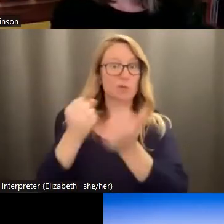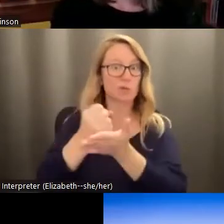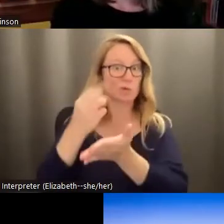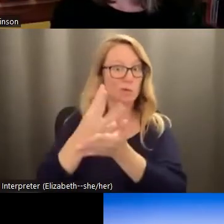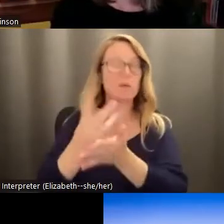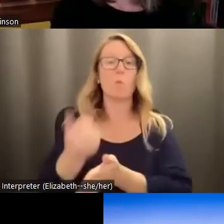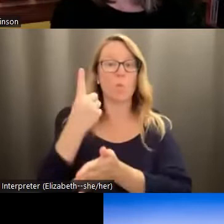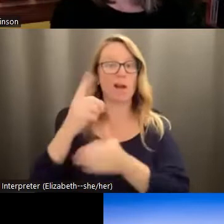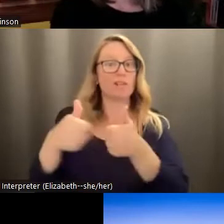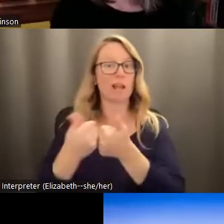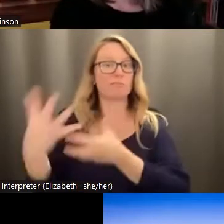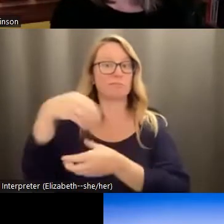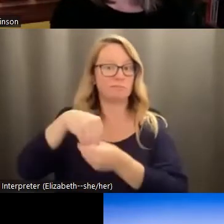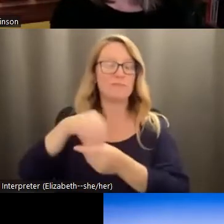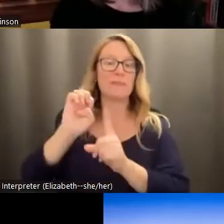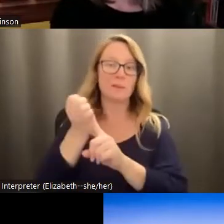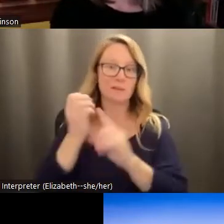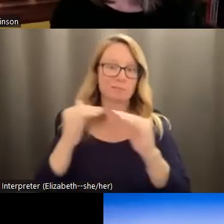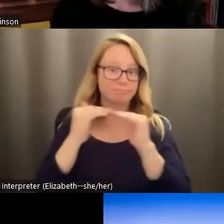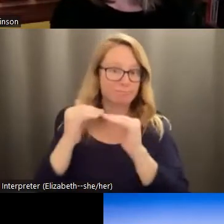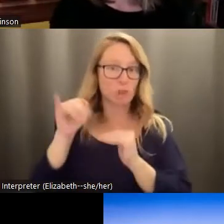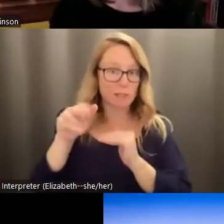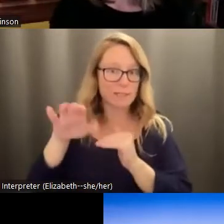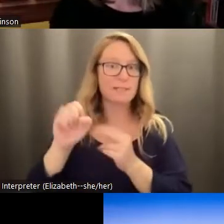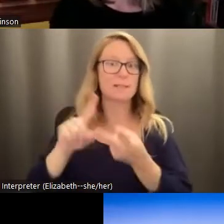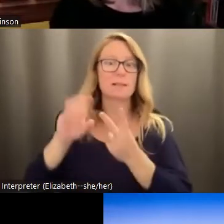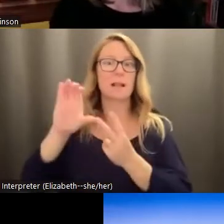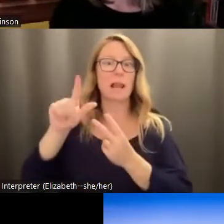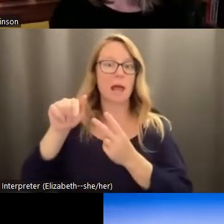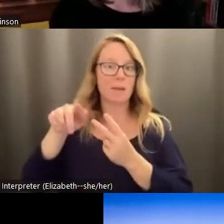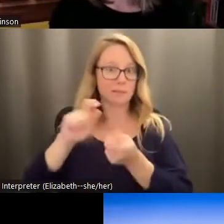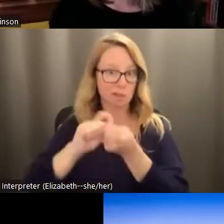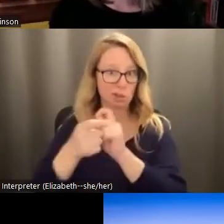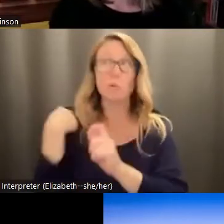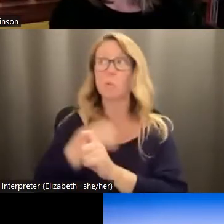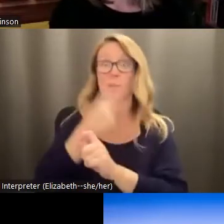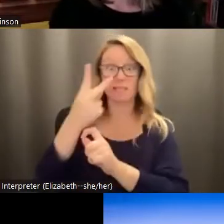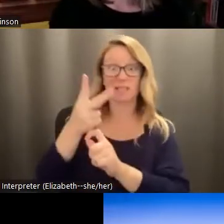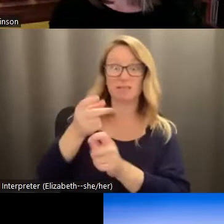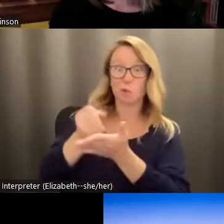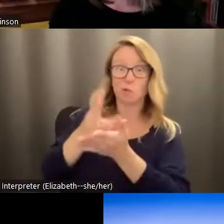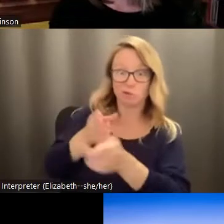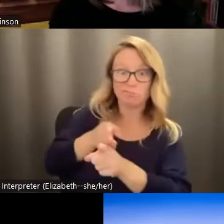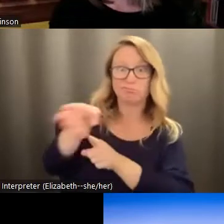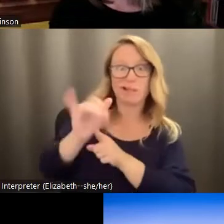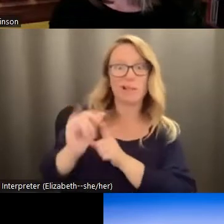environmental justice and climate change. We do see this in our field of social work as one of the grand challenges that